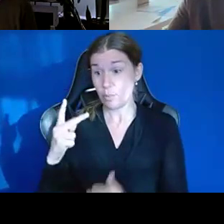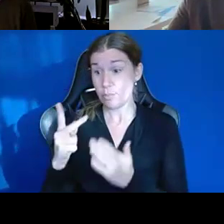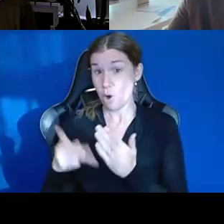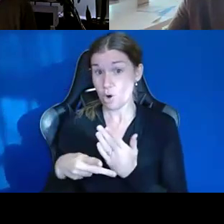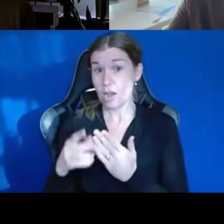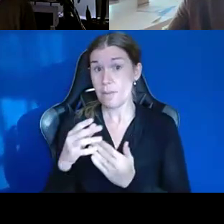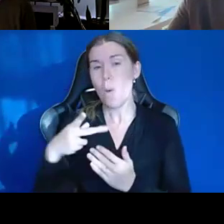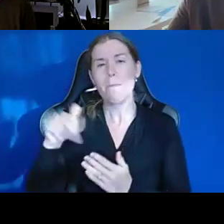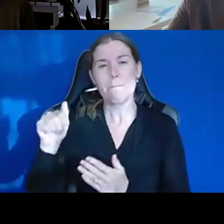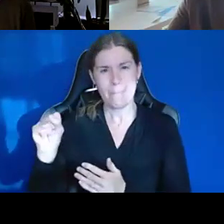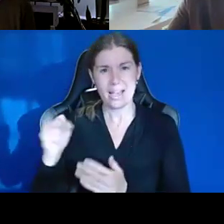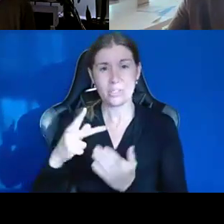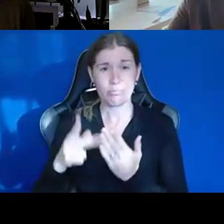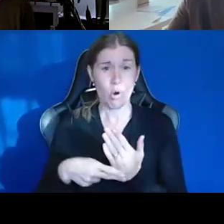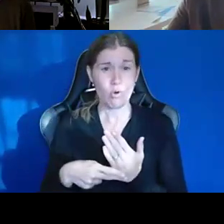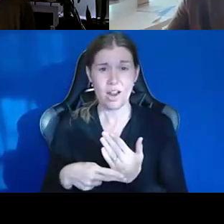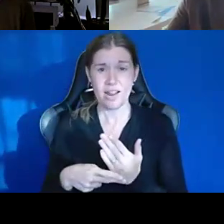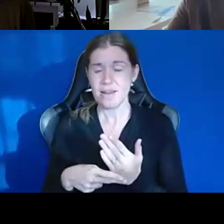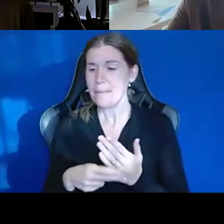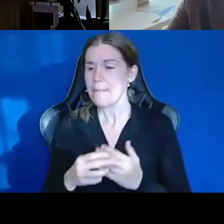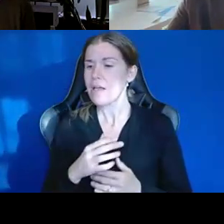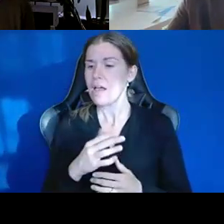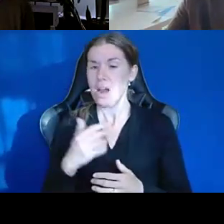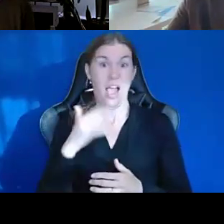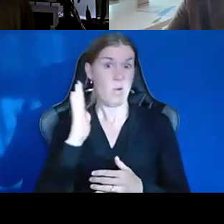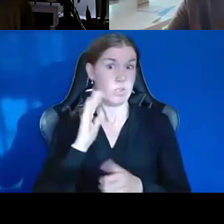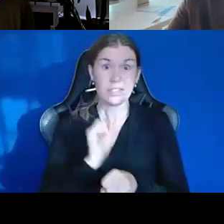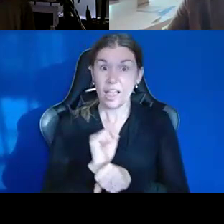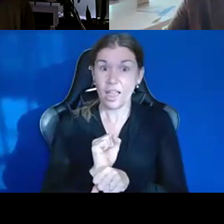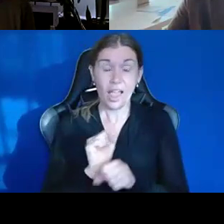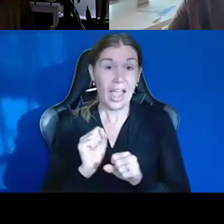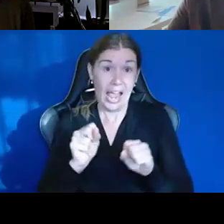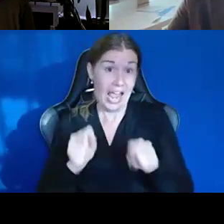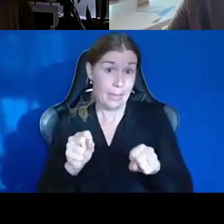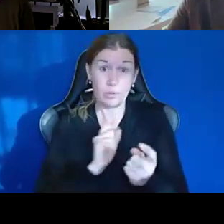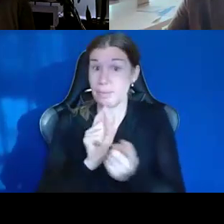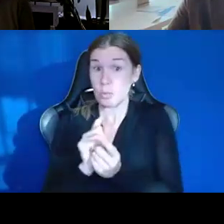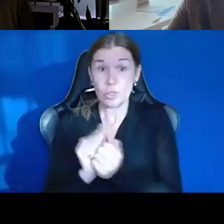Both we were able to discuss. I went in and had a meeting with Social Security.